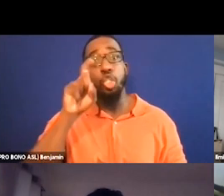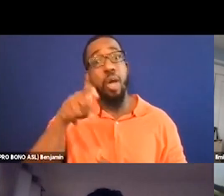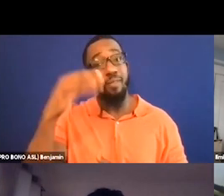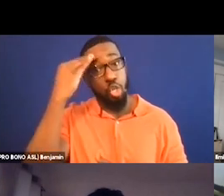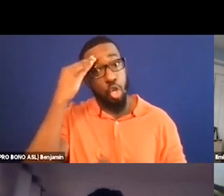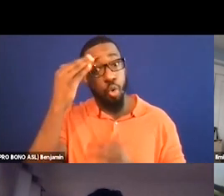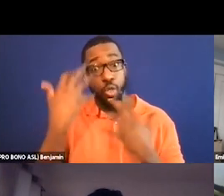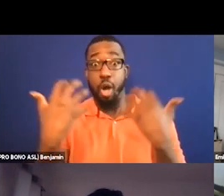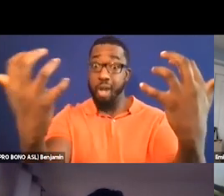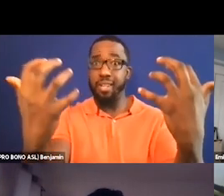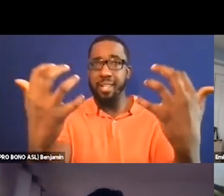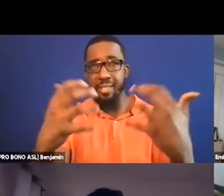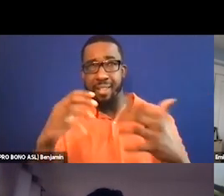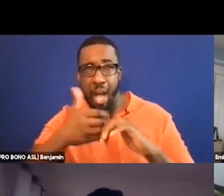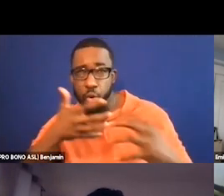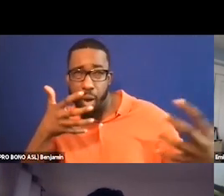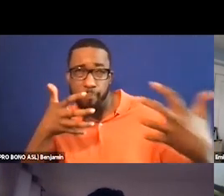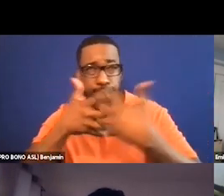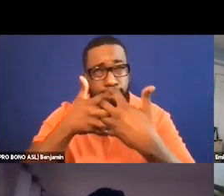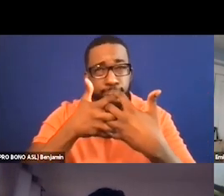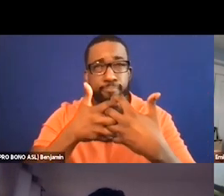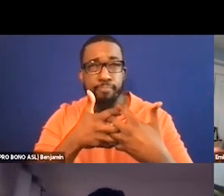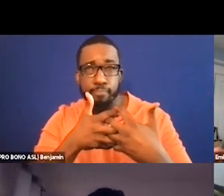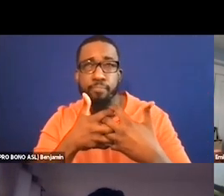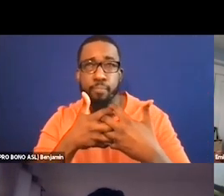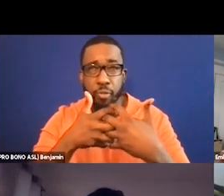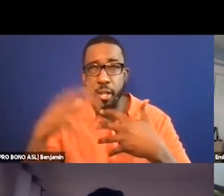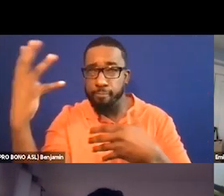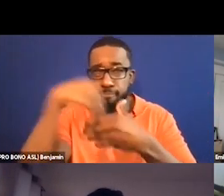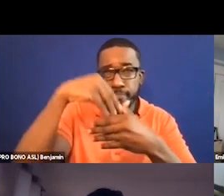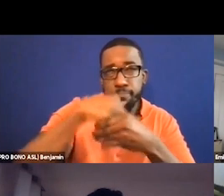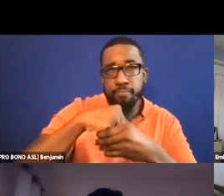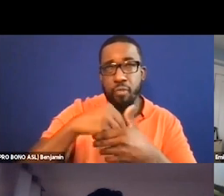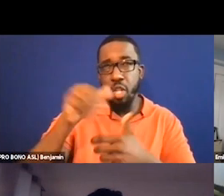Is it that you're going to build in pauses to the film, the audio described version of the film to make some